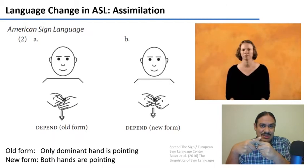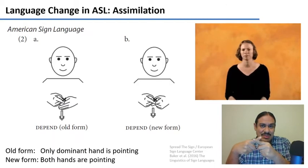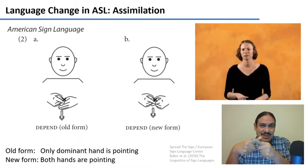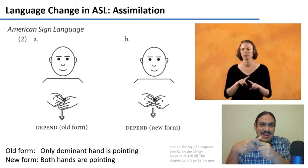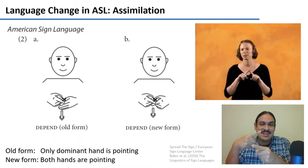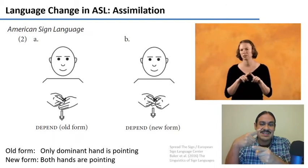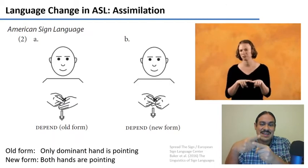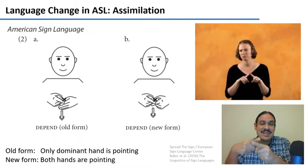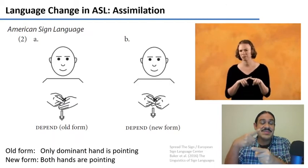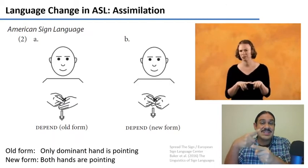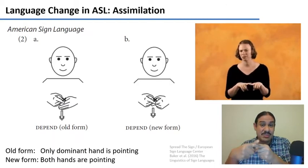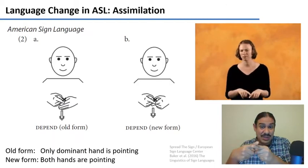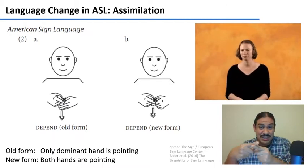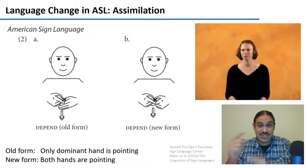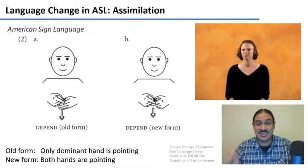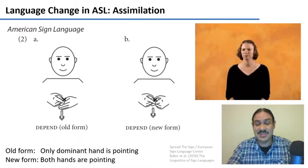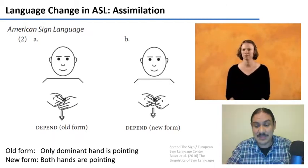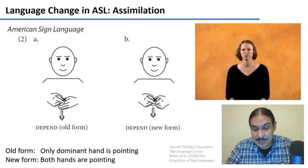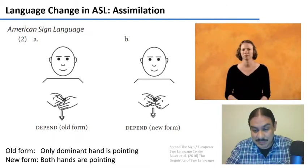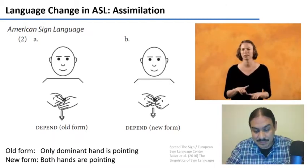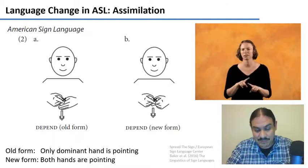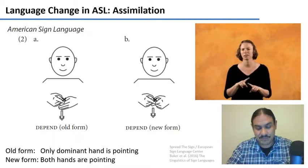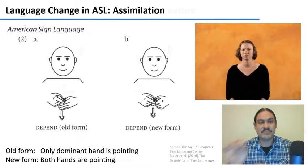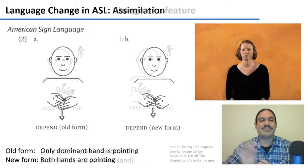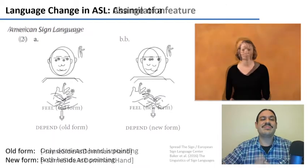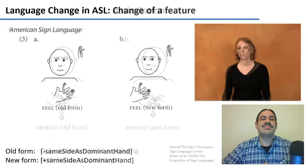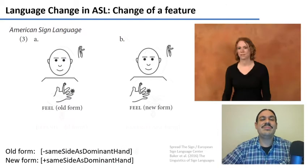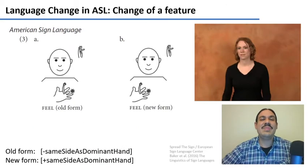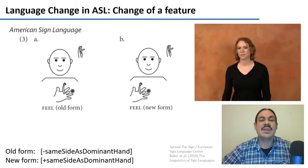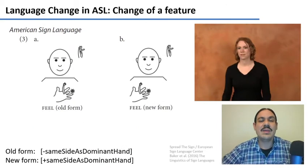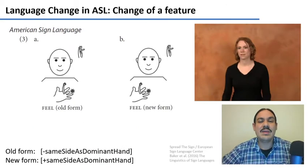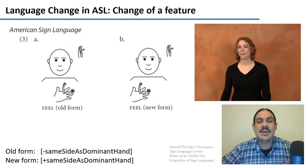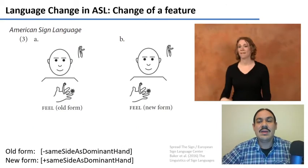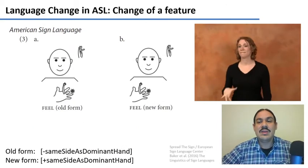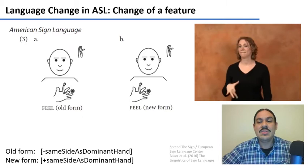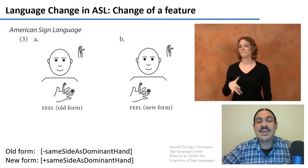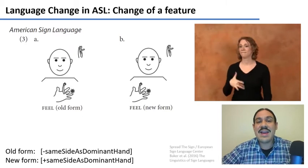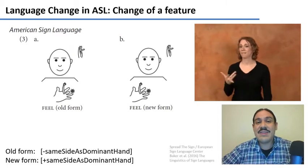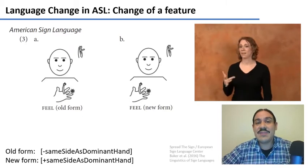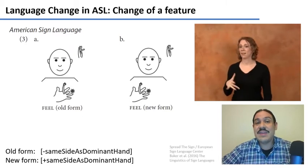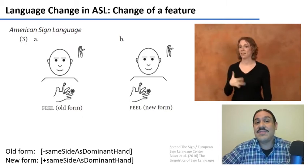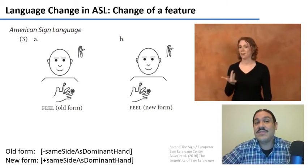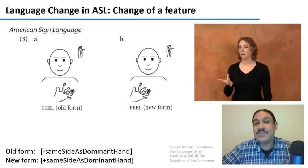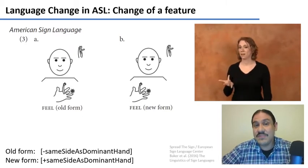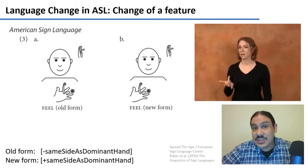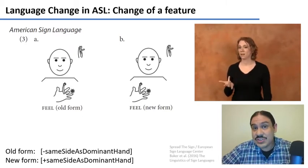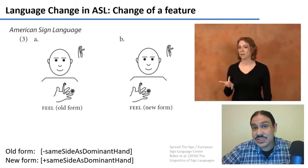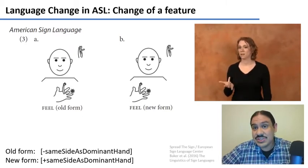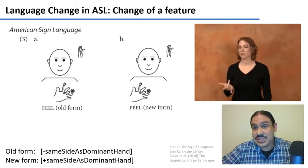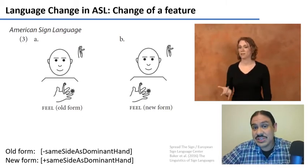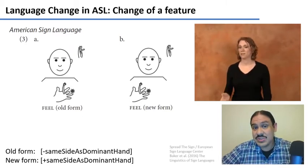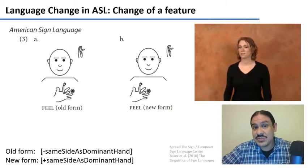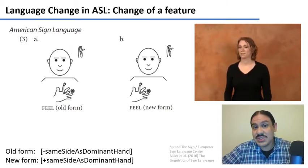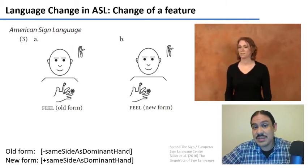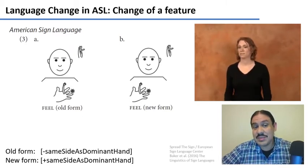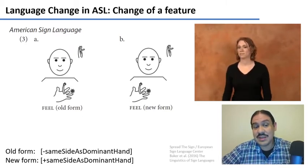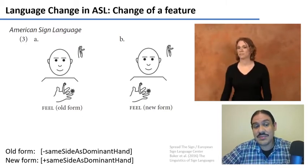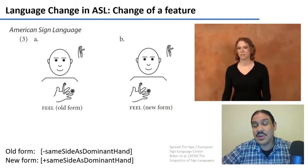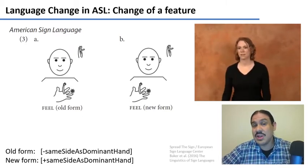a phonological feature for example the old form of the verb to feel in asl was done with this finger like